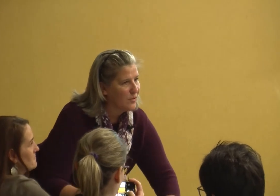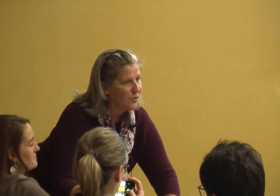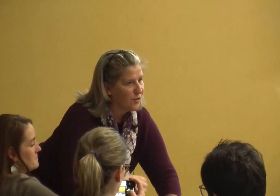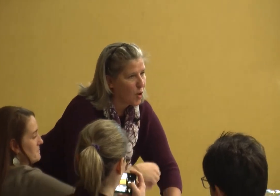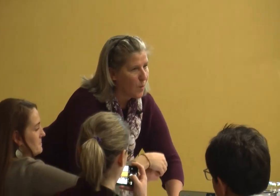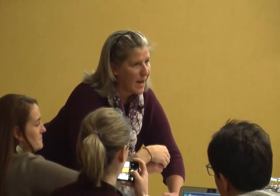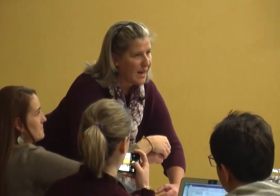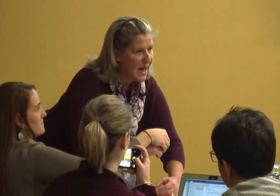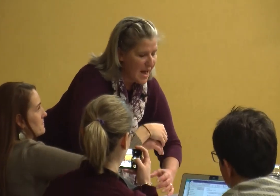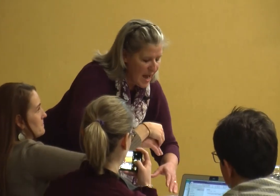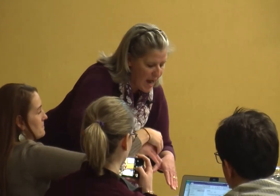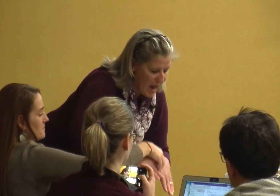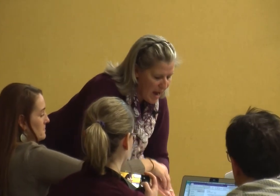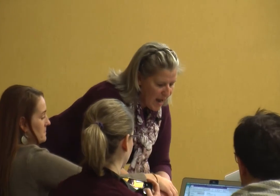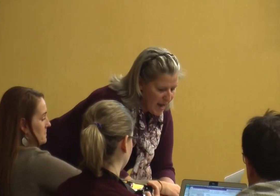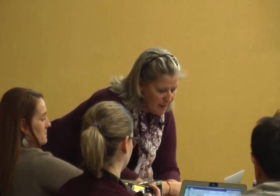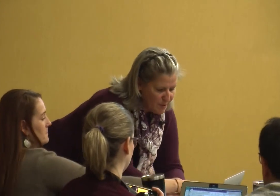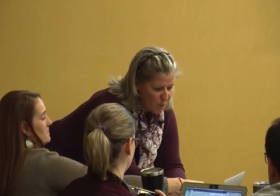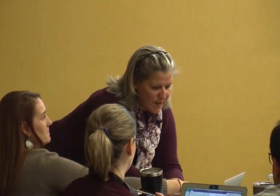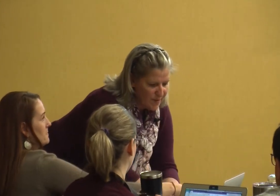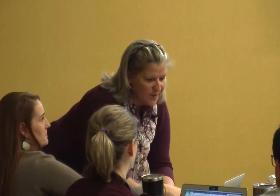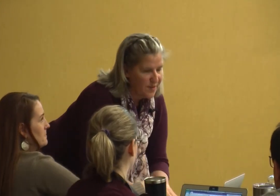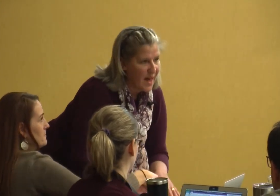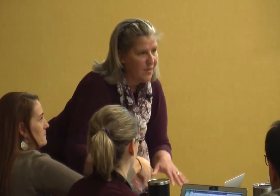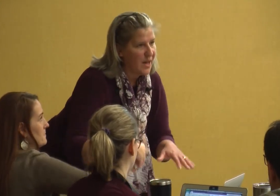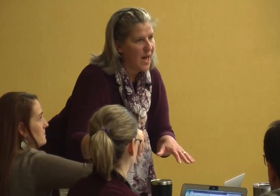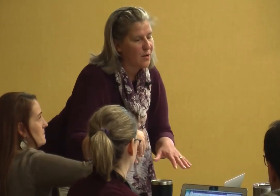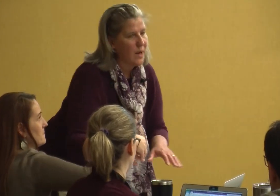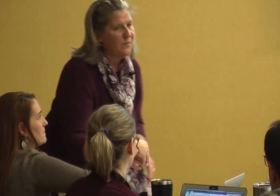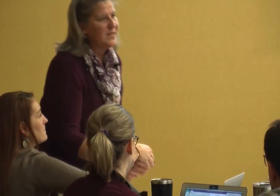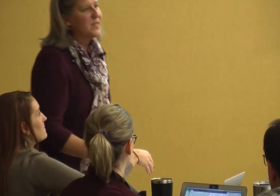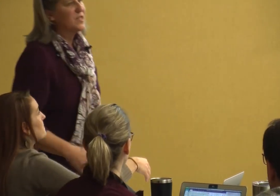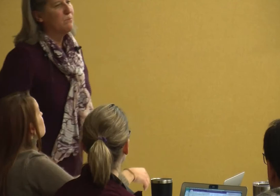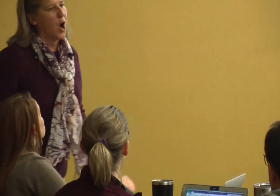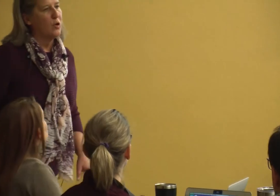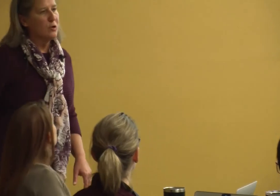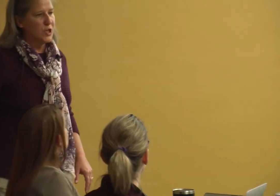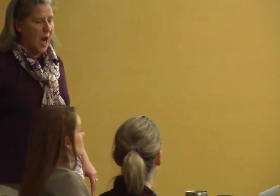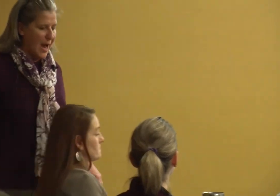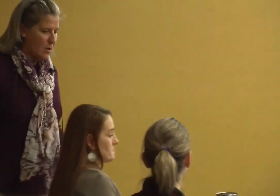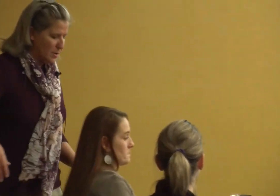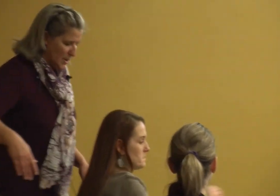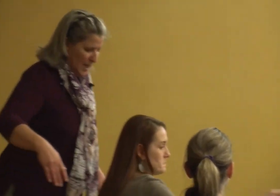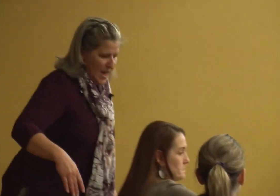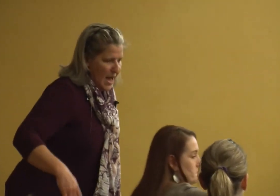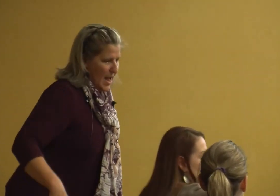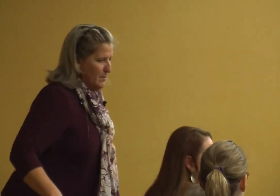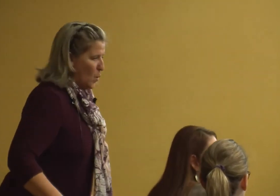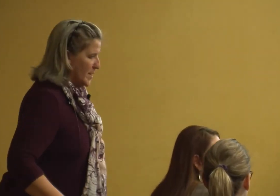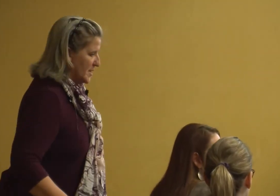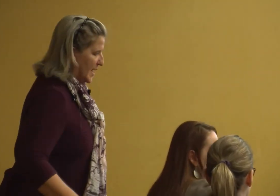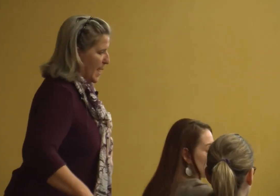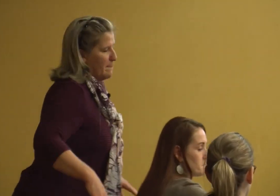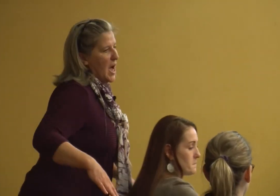the stirring I'm doing this that and the other if it's a smaller child I'm going to get behind